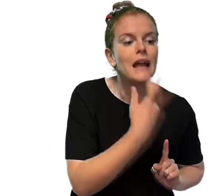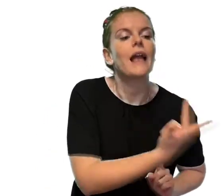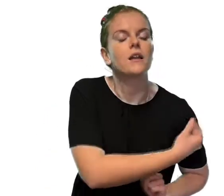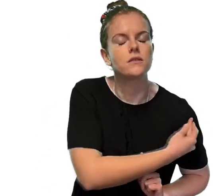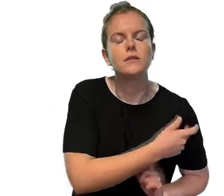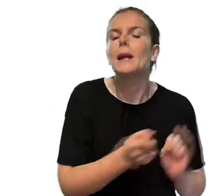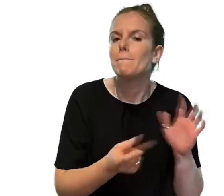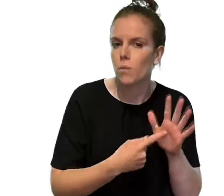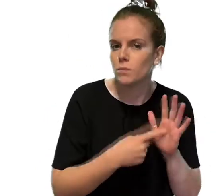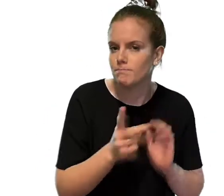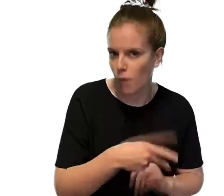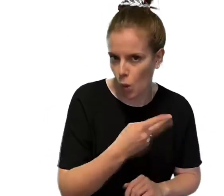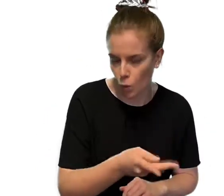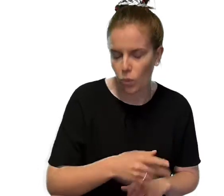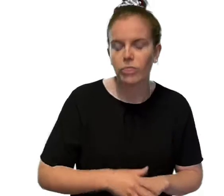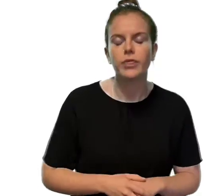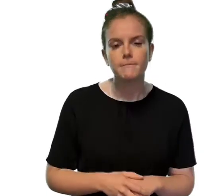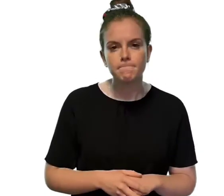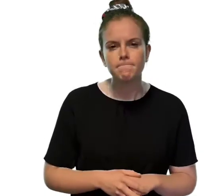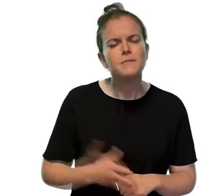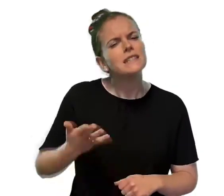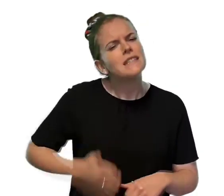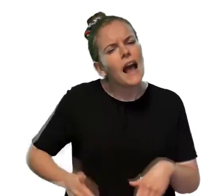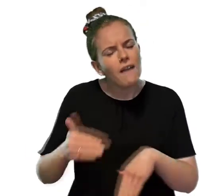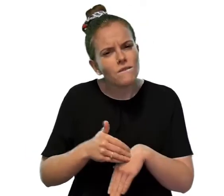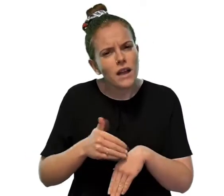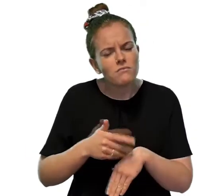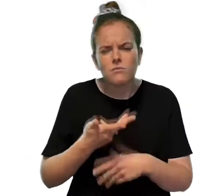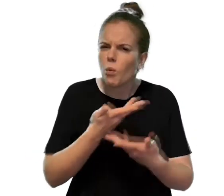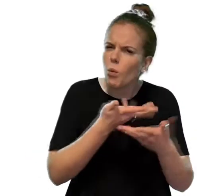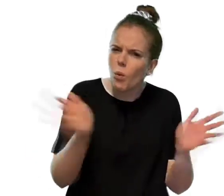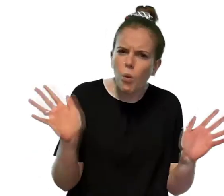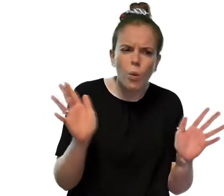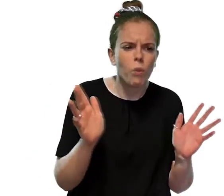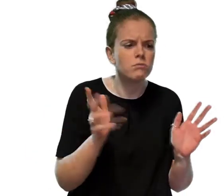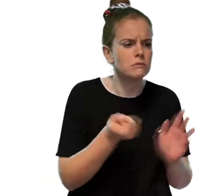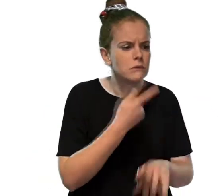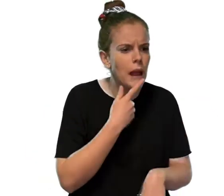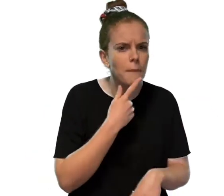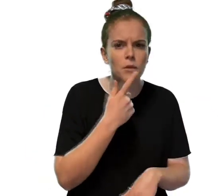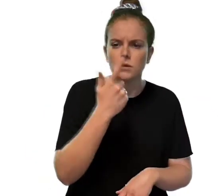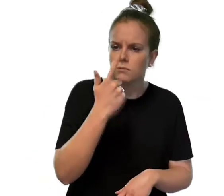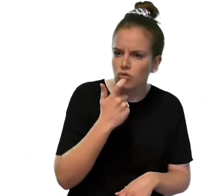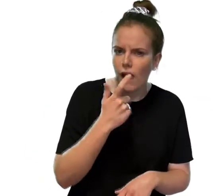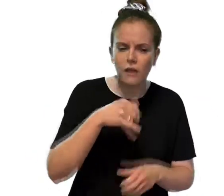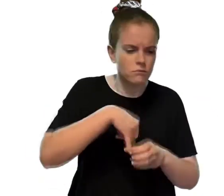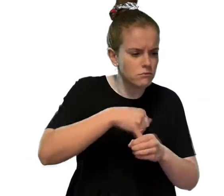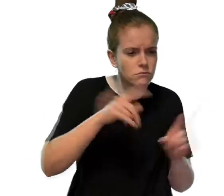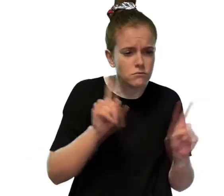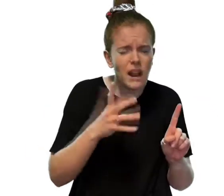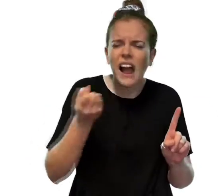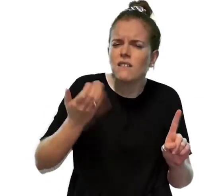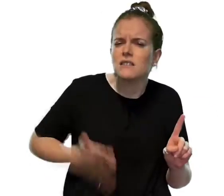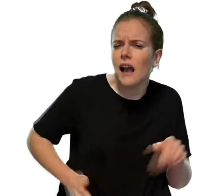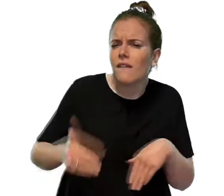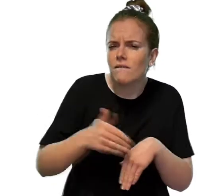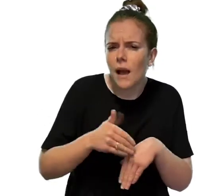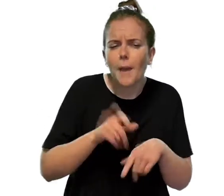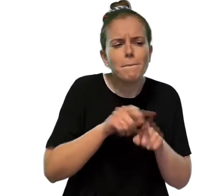All tablets, sprays and vaccinations can have side effects. Most are mild and short term.